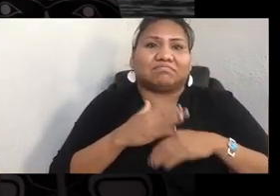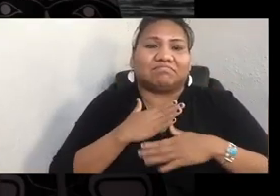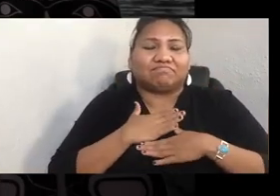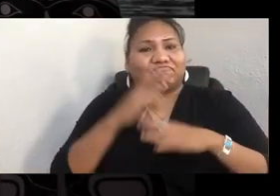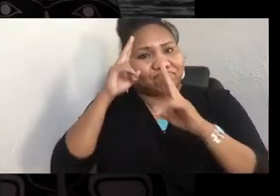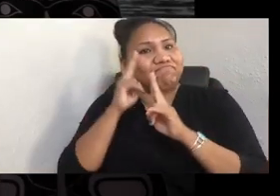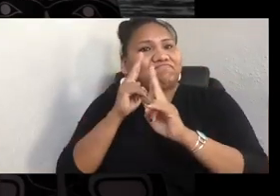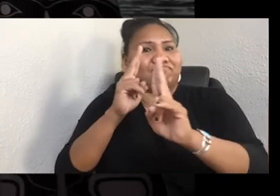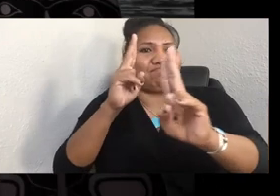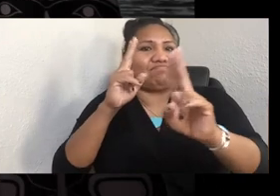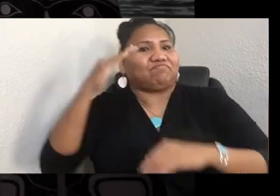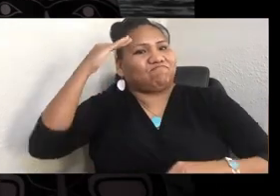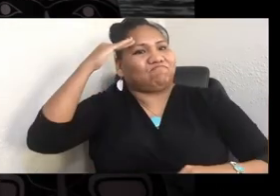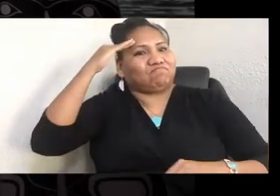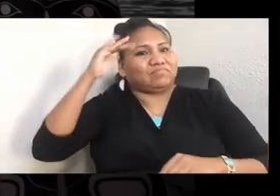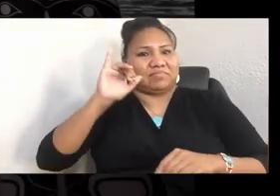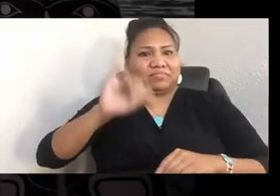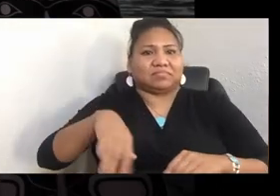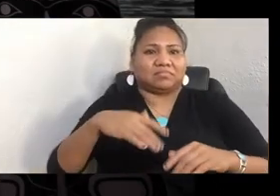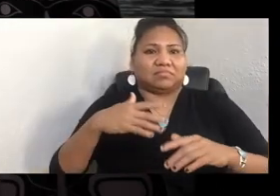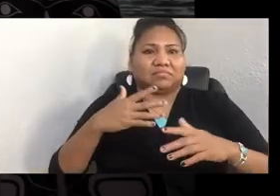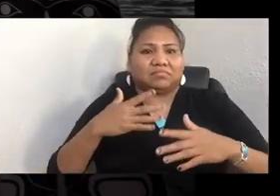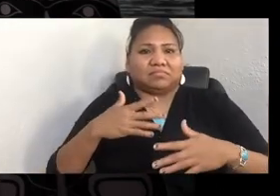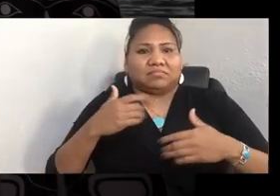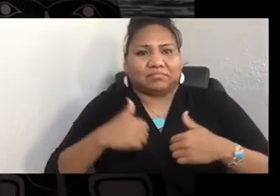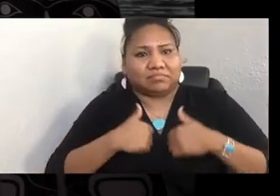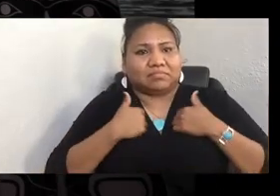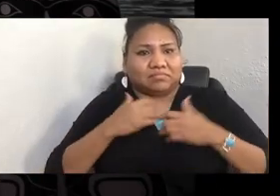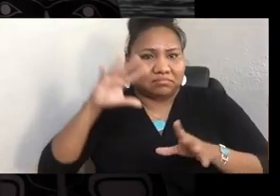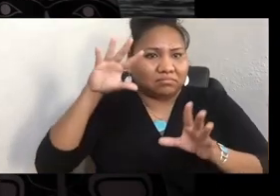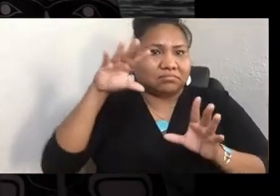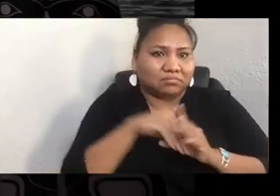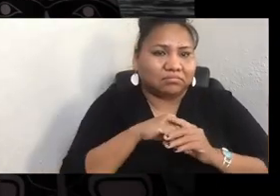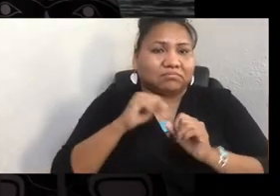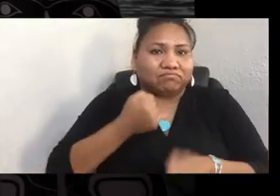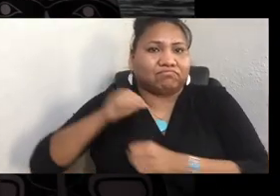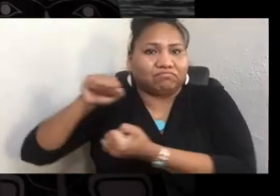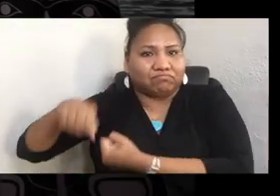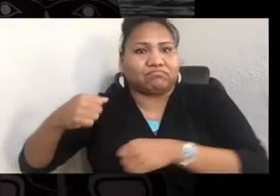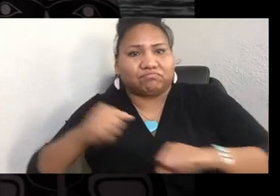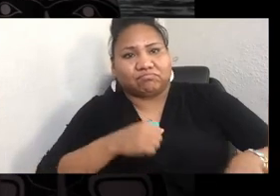And I guess when I was growing up, I didn't really fully understand what